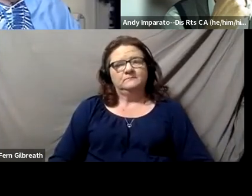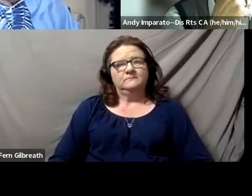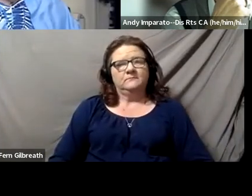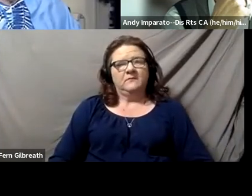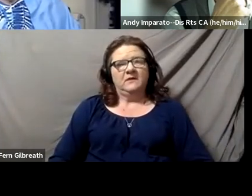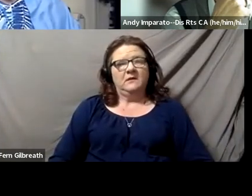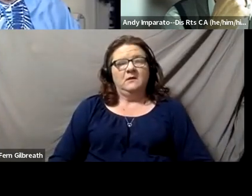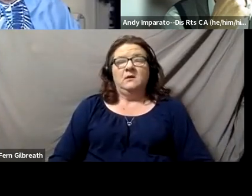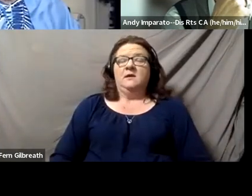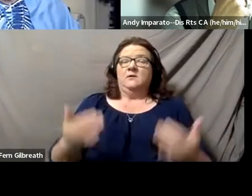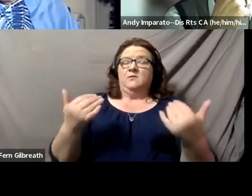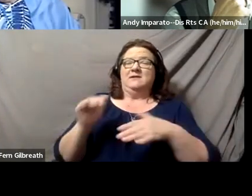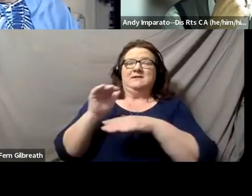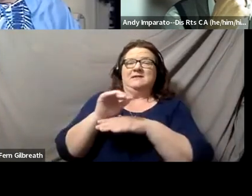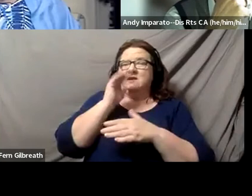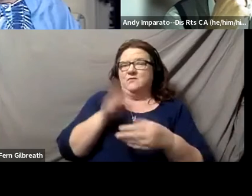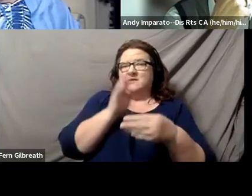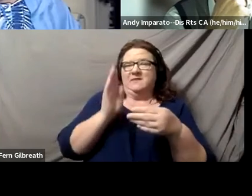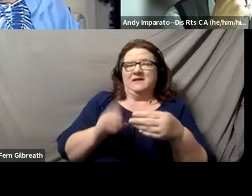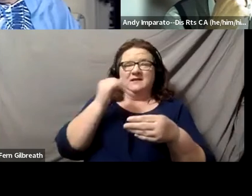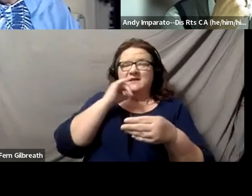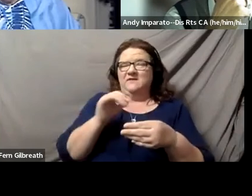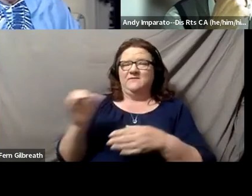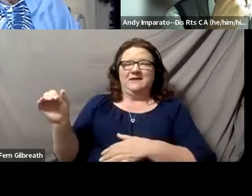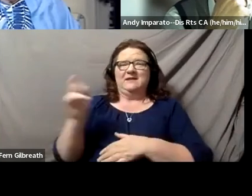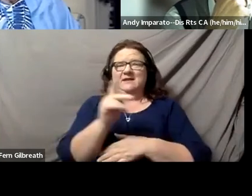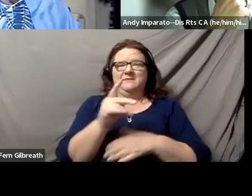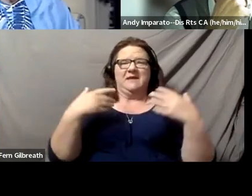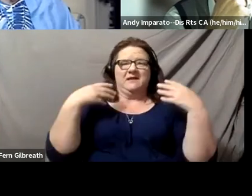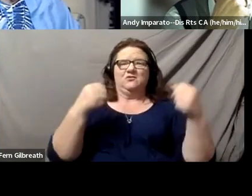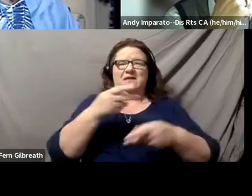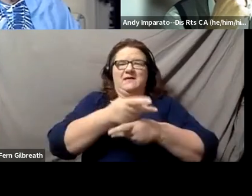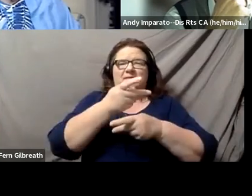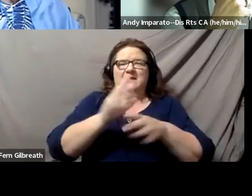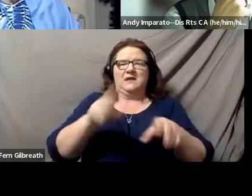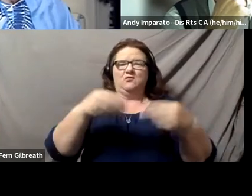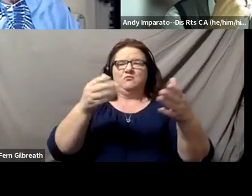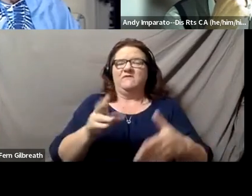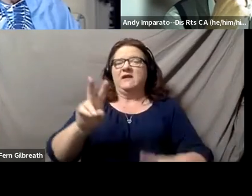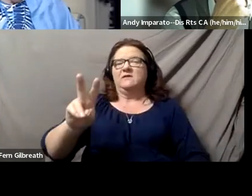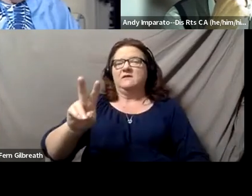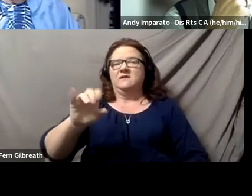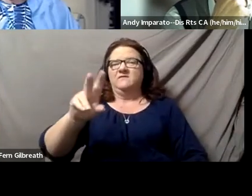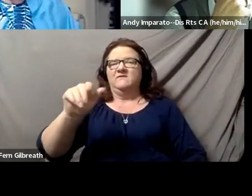Well, the night would not be complete for me if we didn't bring this home to health care providers, and Vivian, you've talked a little bit about reproductive rights.